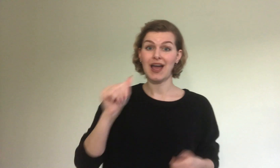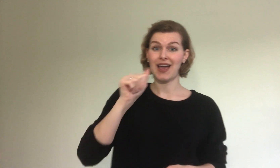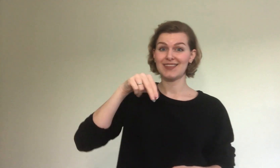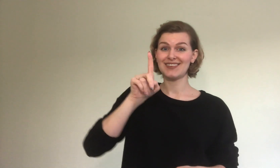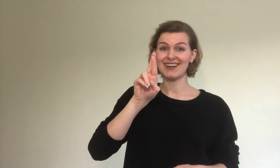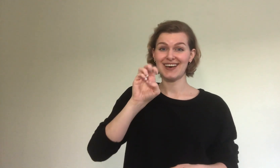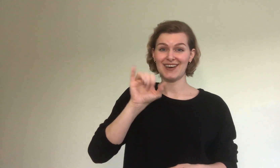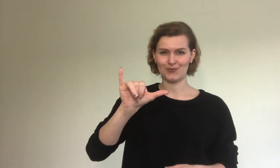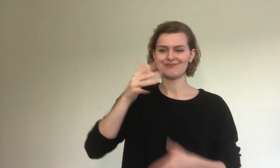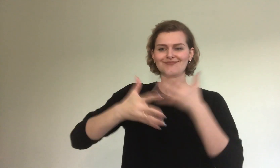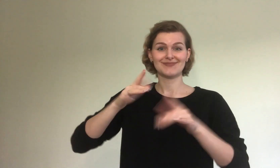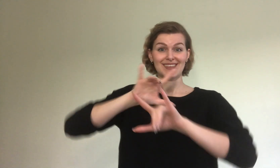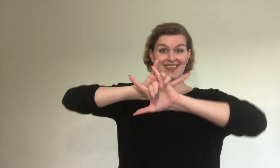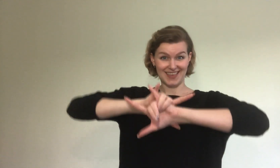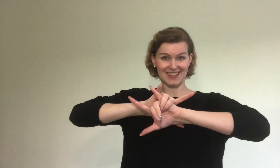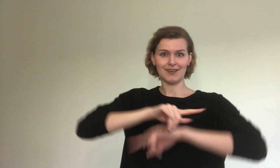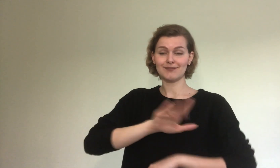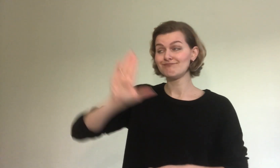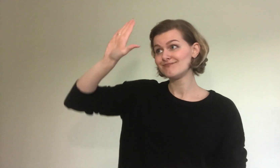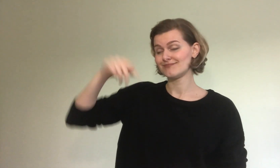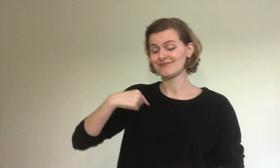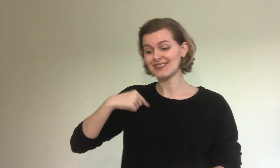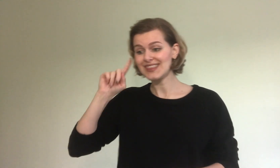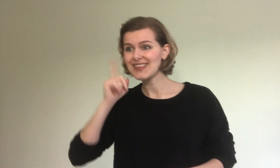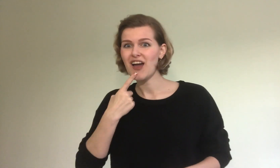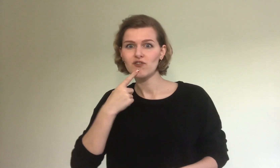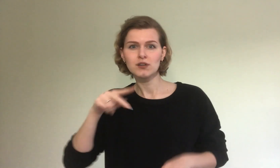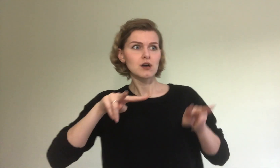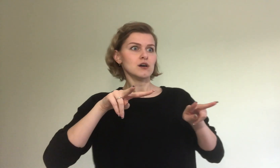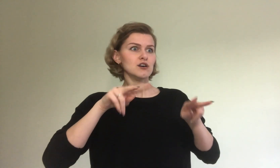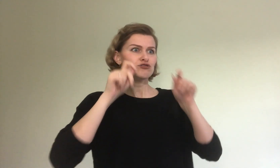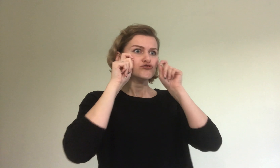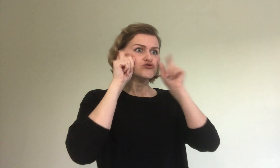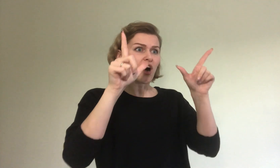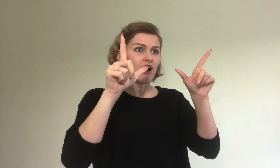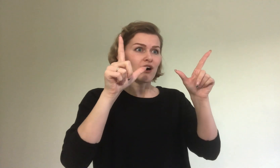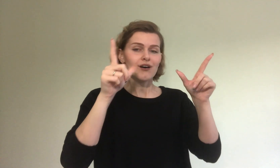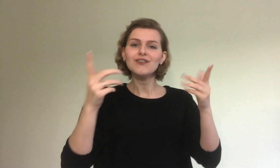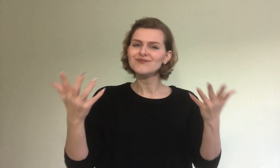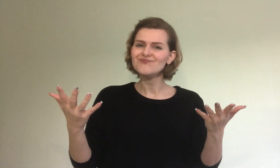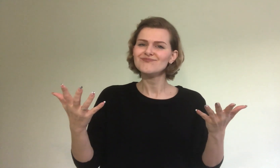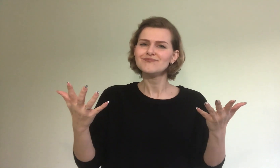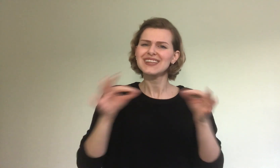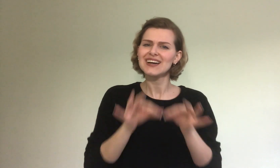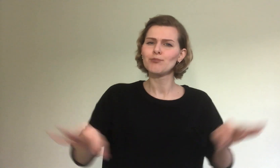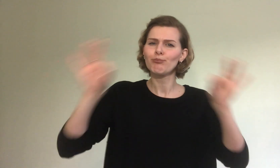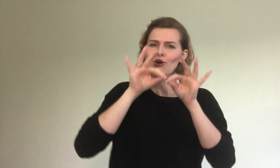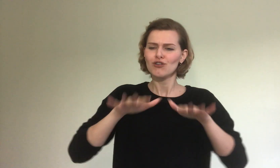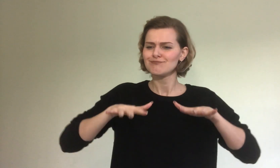not identify who was Deaf. Andrey raised his hand and admitted that he was Deaf. The judges were in shock.